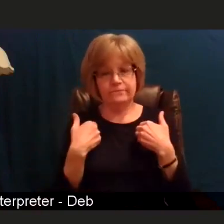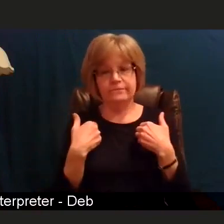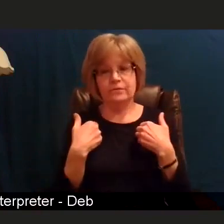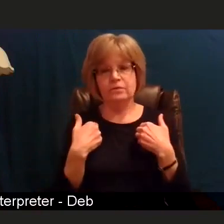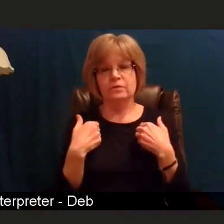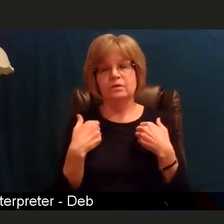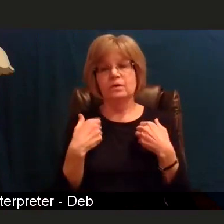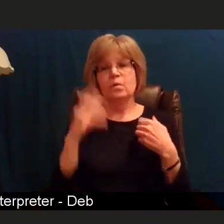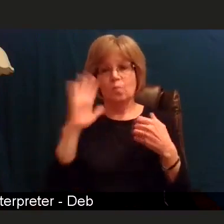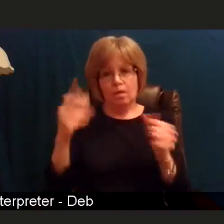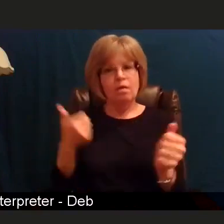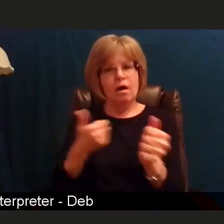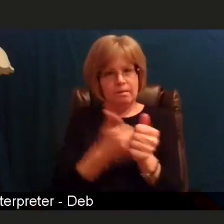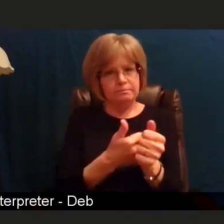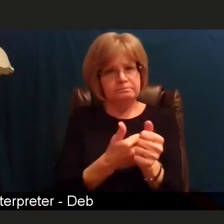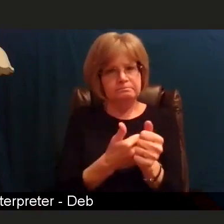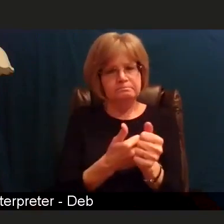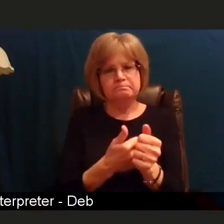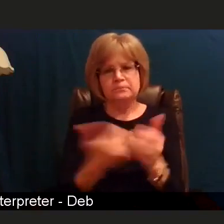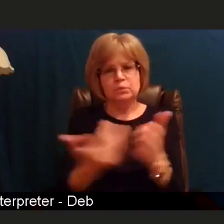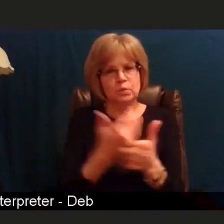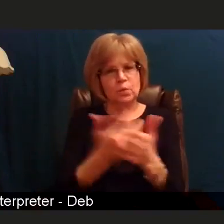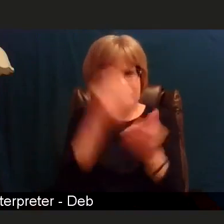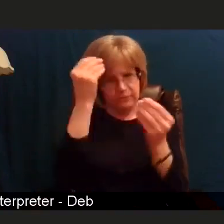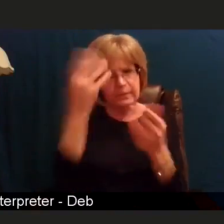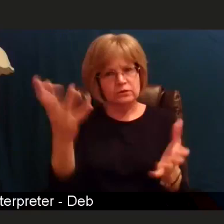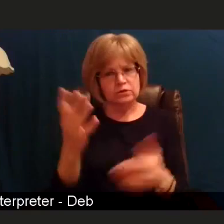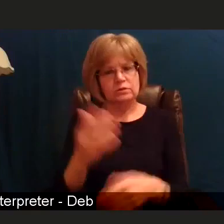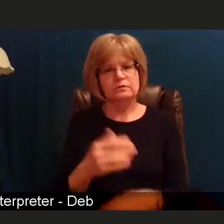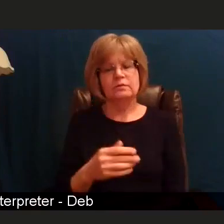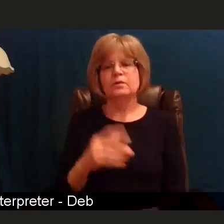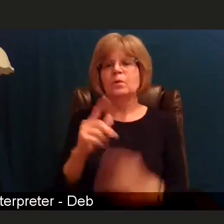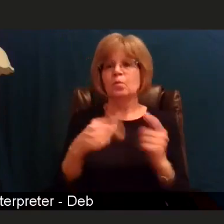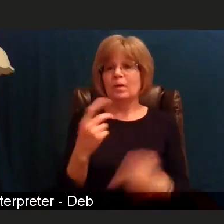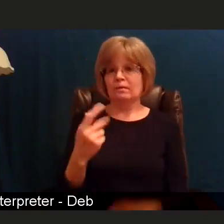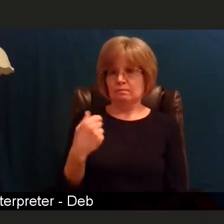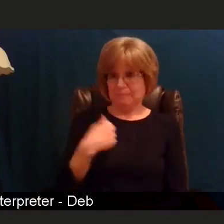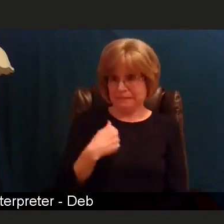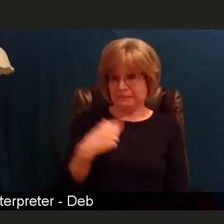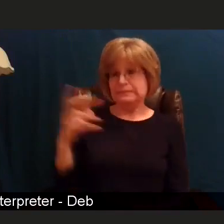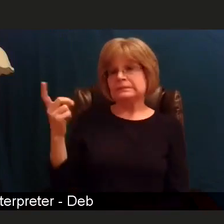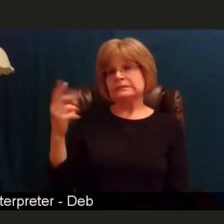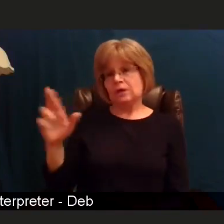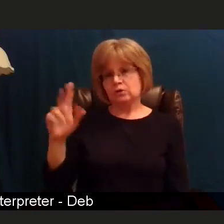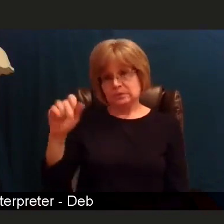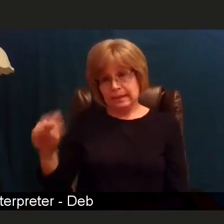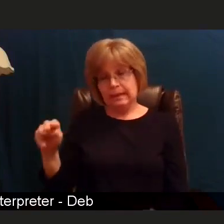Obviously, as Dr. Tam, myself or any of us find out more information, we will make sure that that information